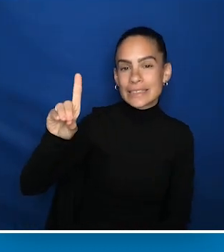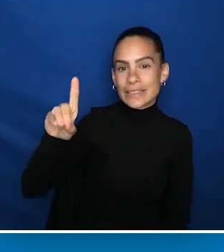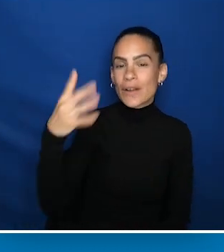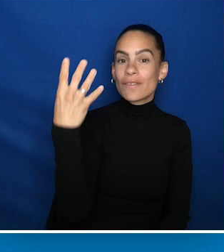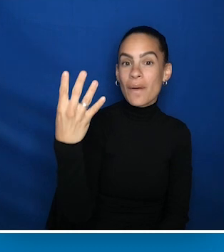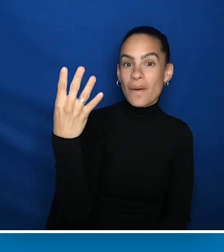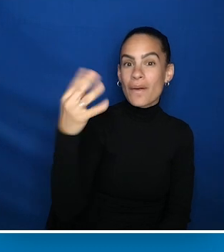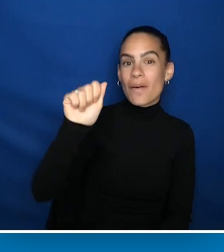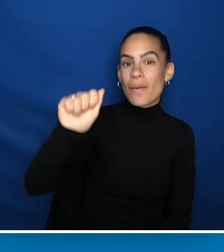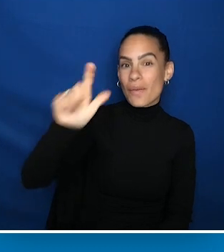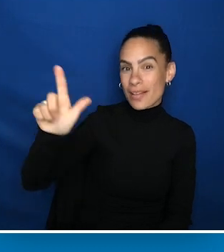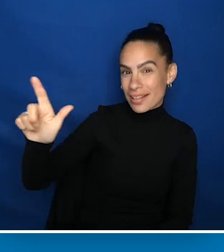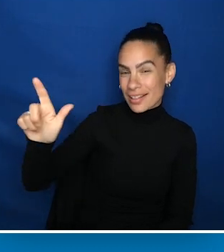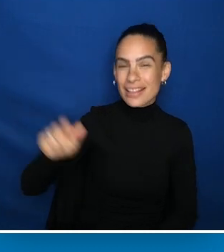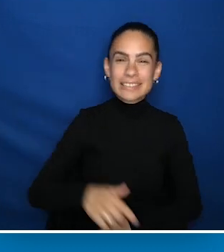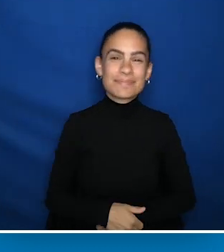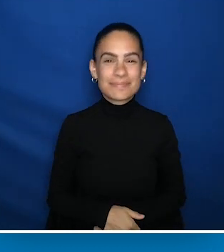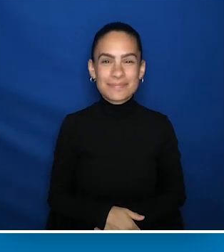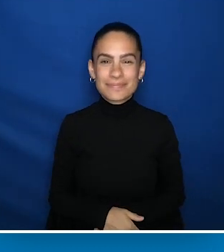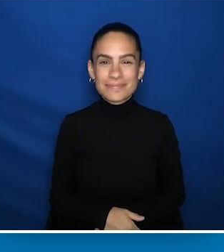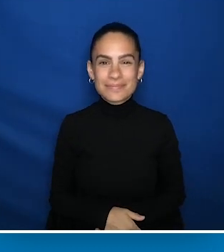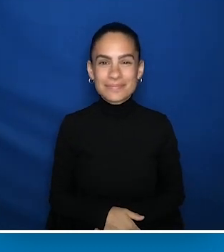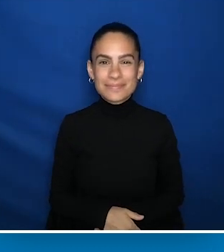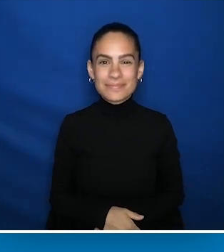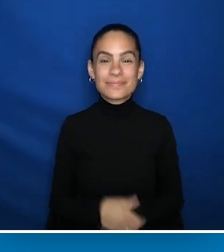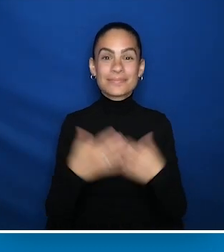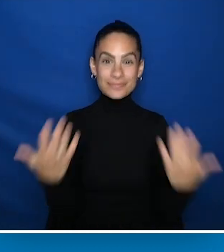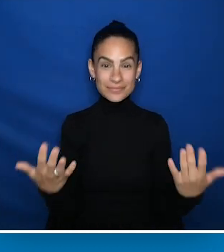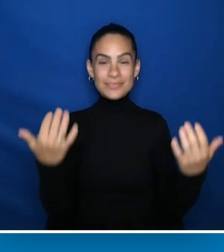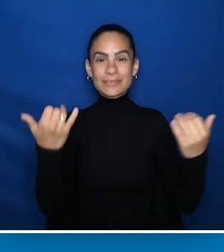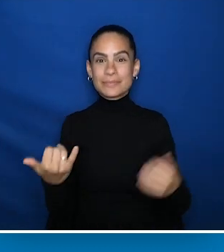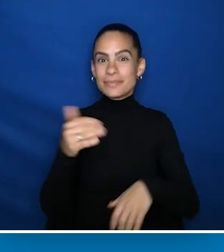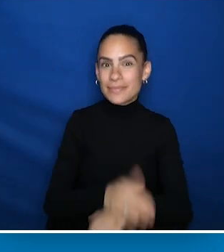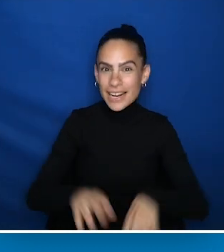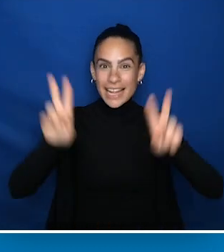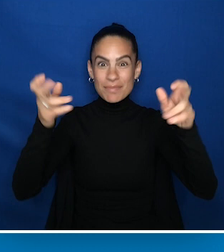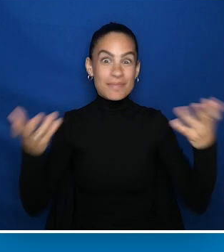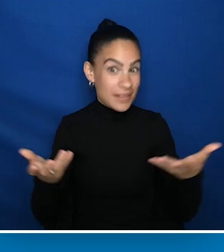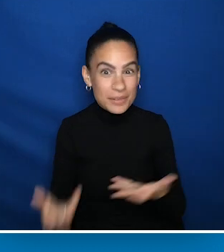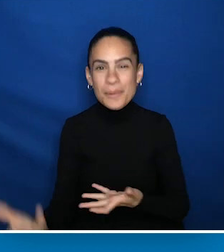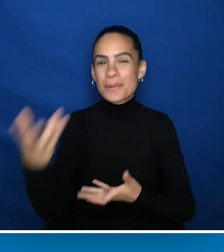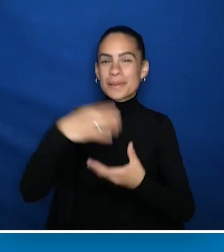Now, that's #AUCD4All. While tonight's theme is inclusive science,